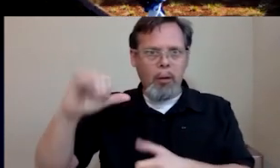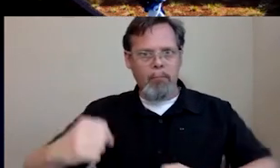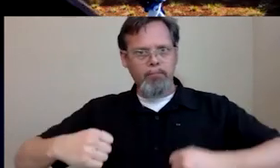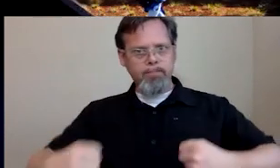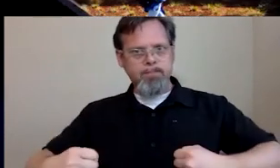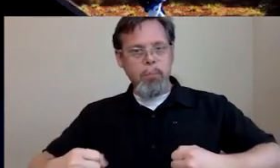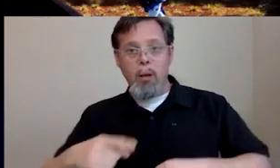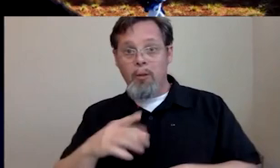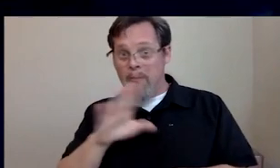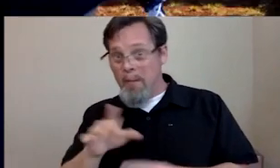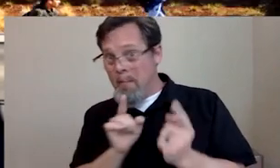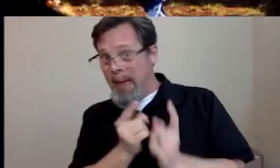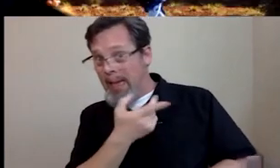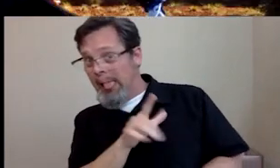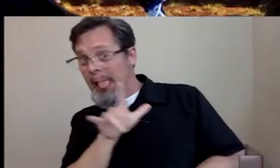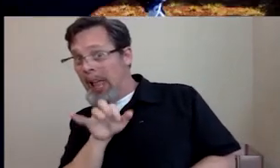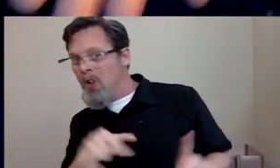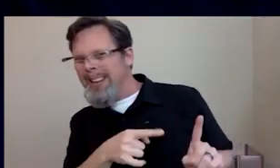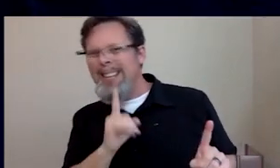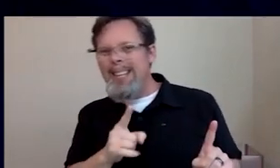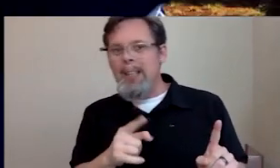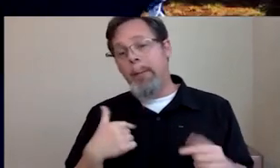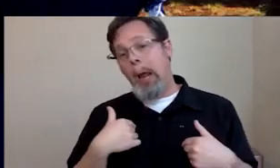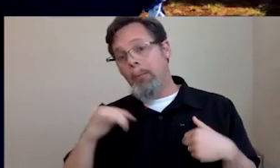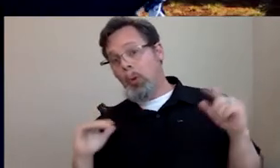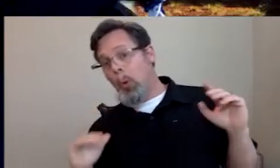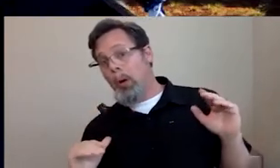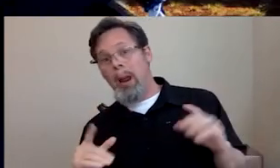have never met Larry, he's like, really, really, I'm short. So everyone looks tall, but he's really